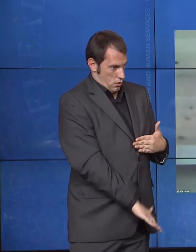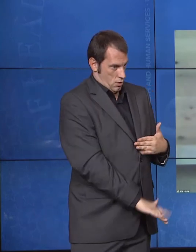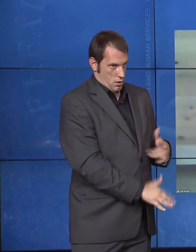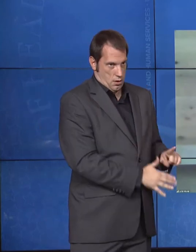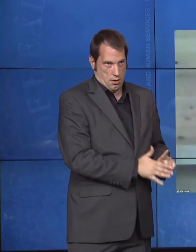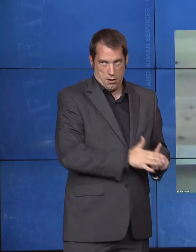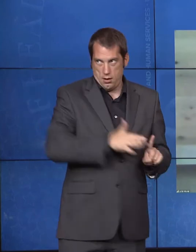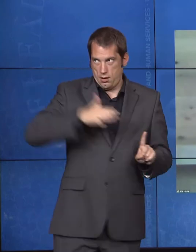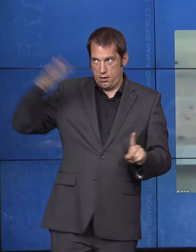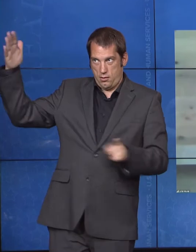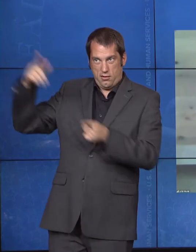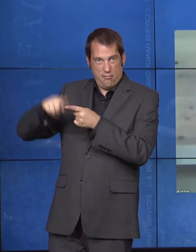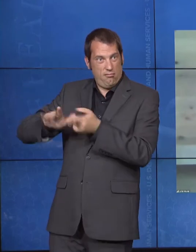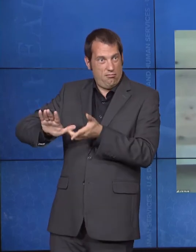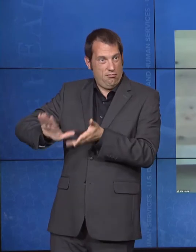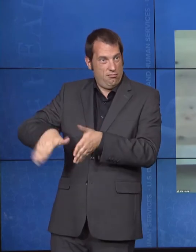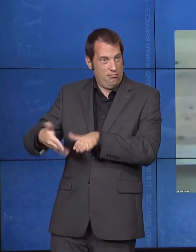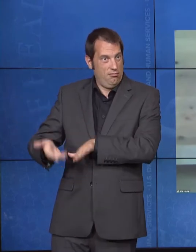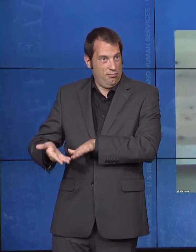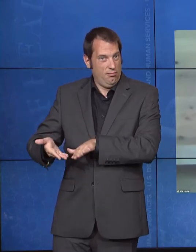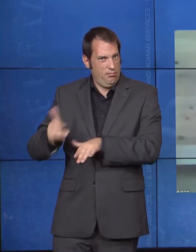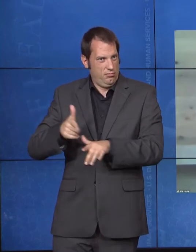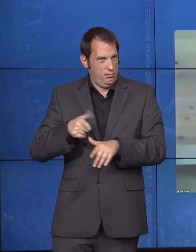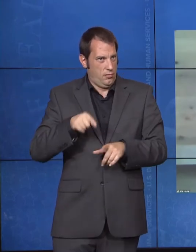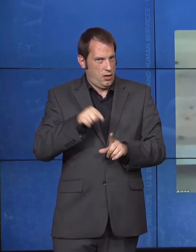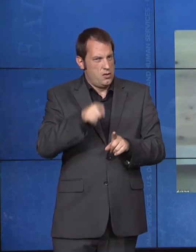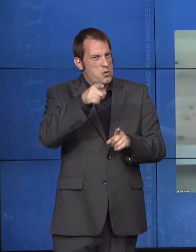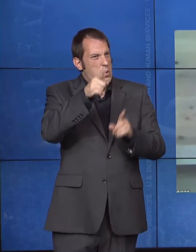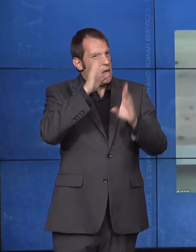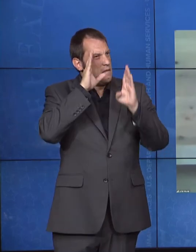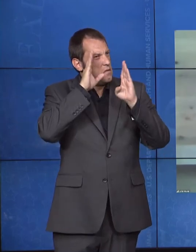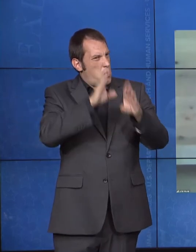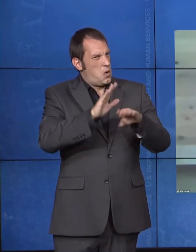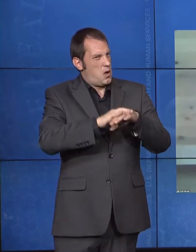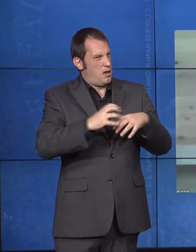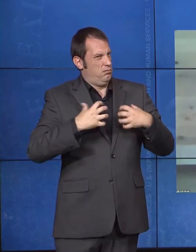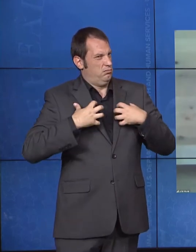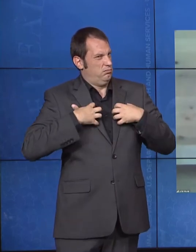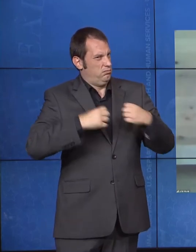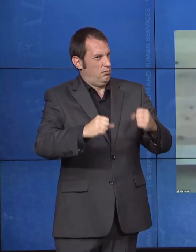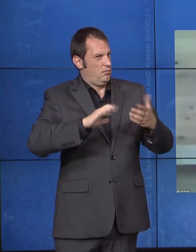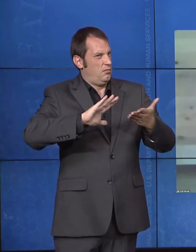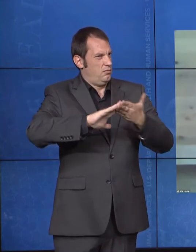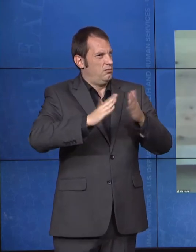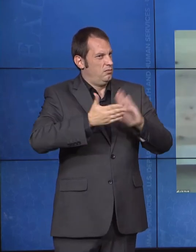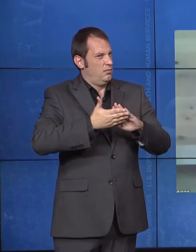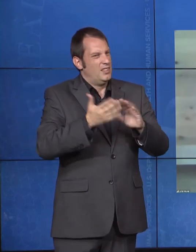focusing a lot on strengthening, homing community-based services and supports for people with disabilities